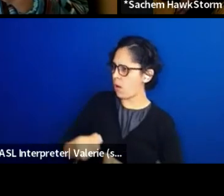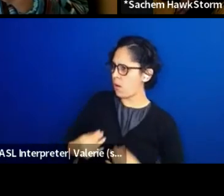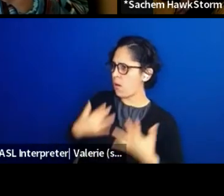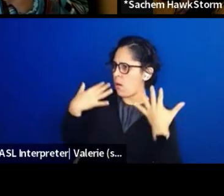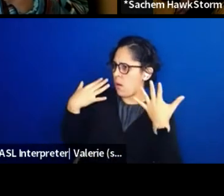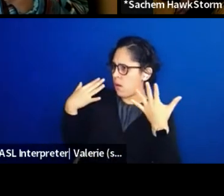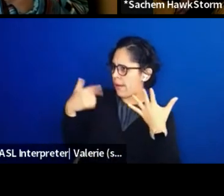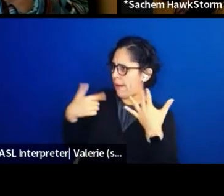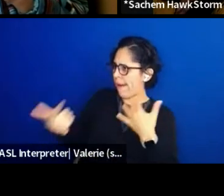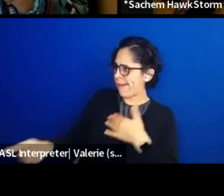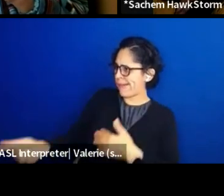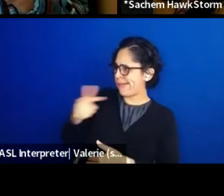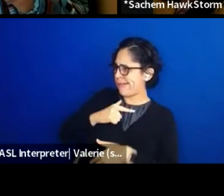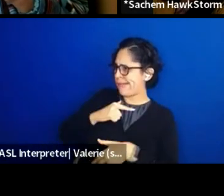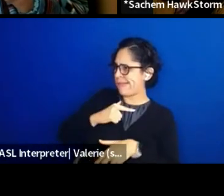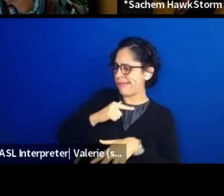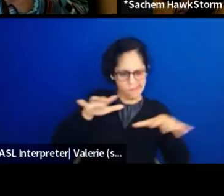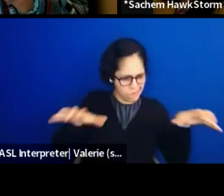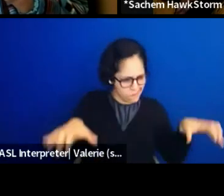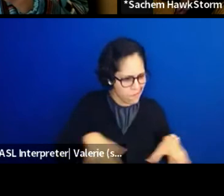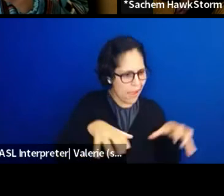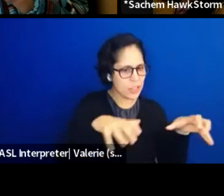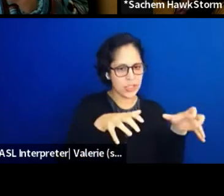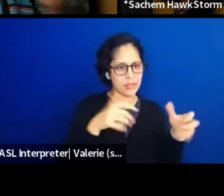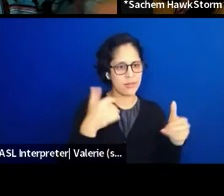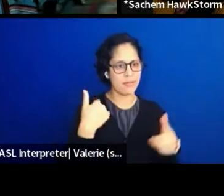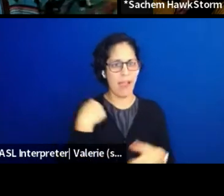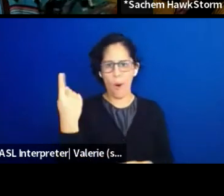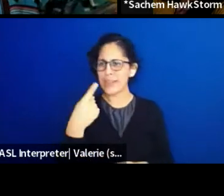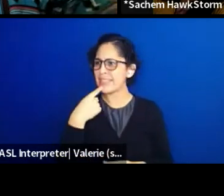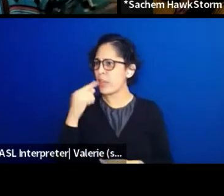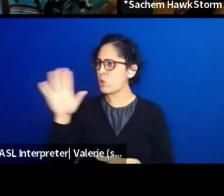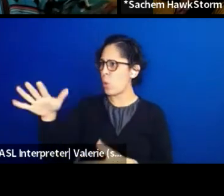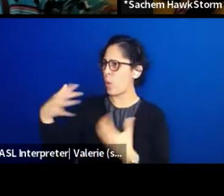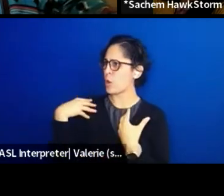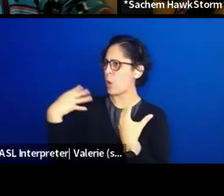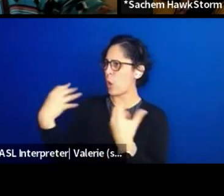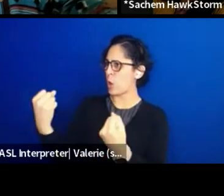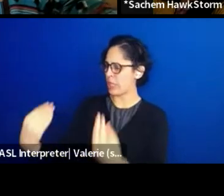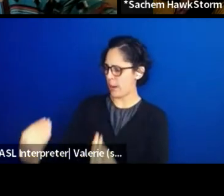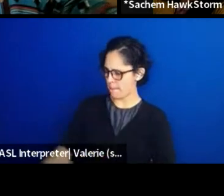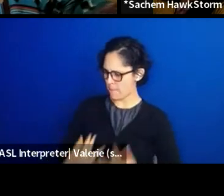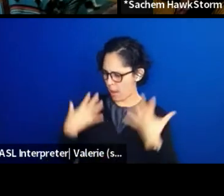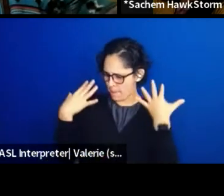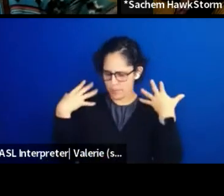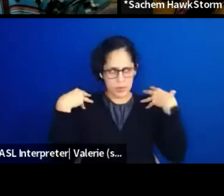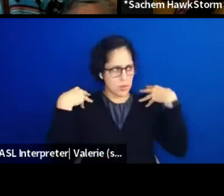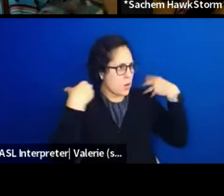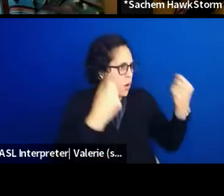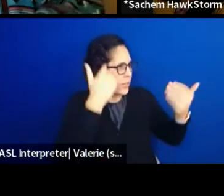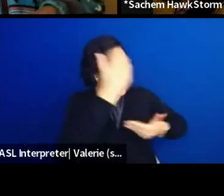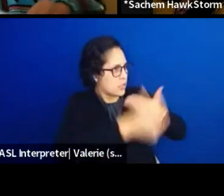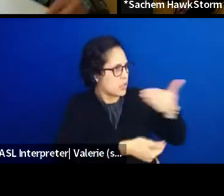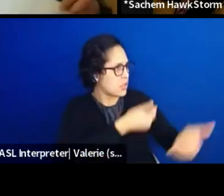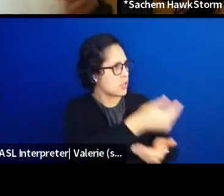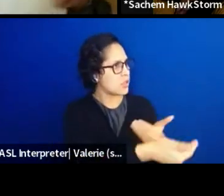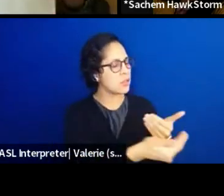I always say courage breeds courage, right? Don't expect anything back, right? And you will be blessed in so many ways.